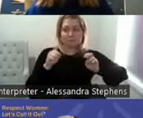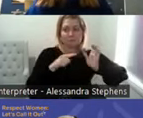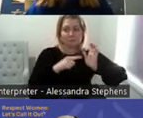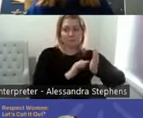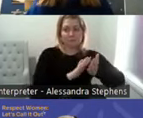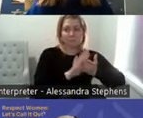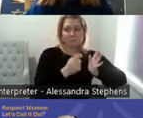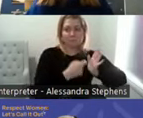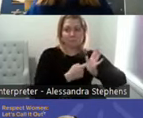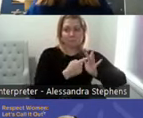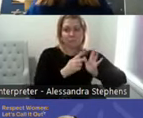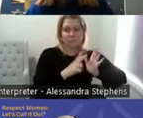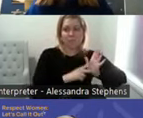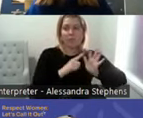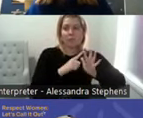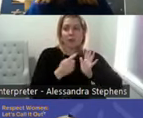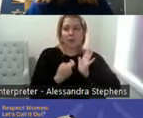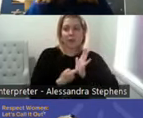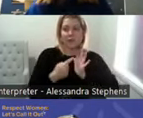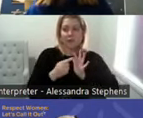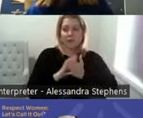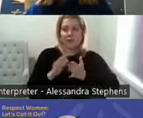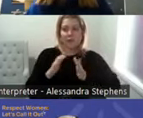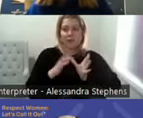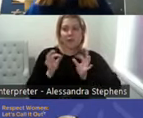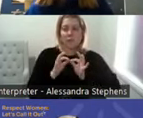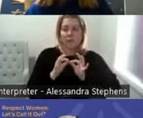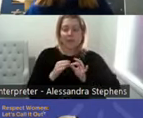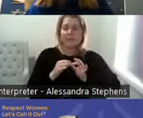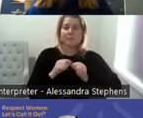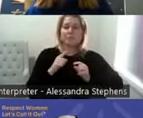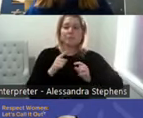therapists and sexual health nurses that mainly work in the NDIS space.